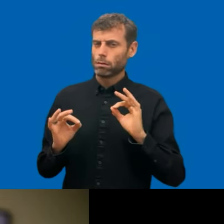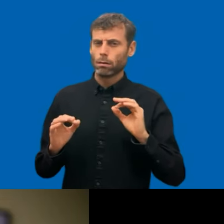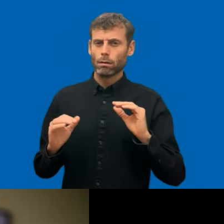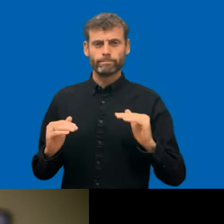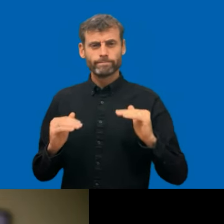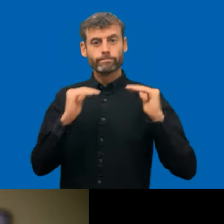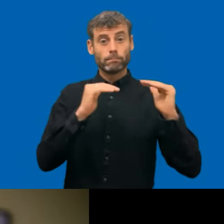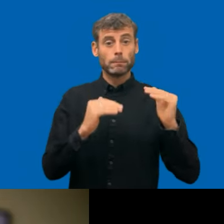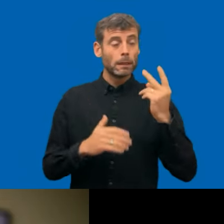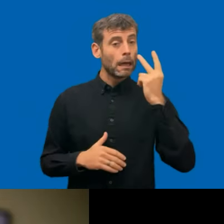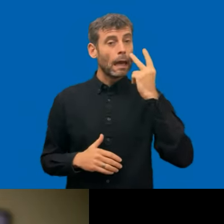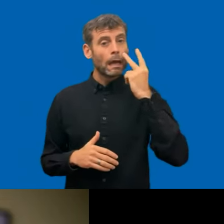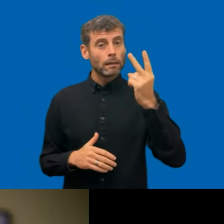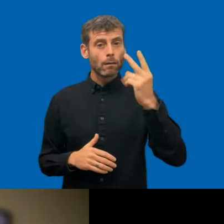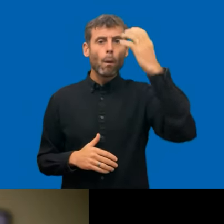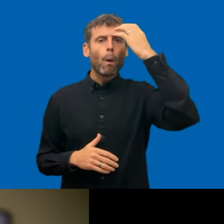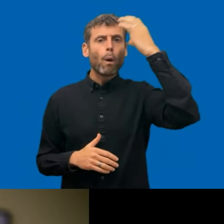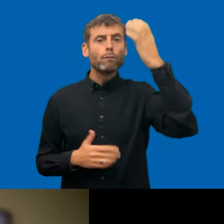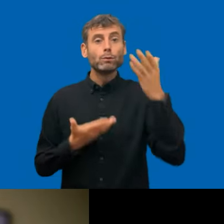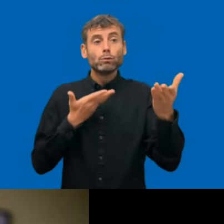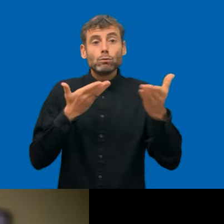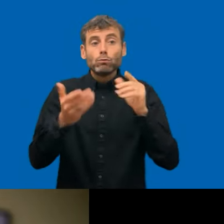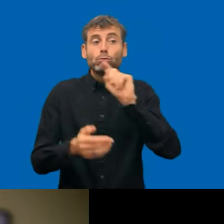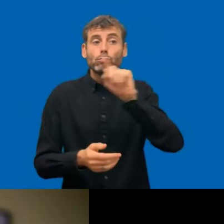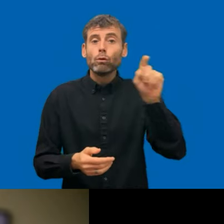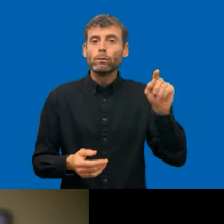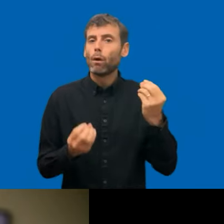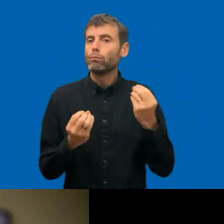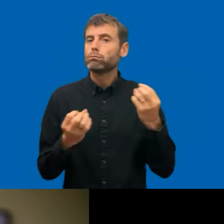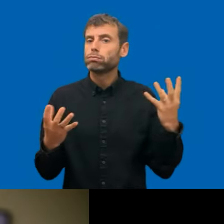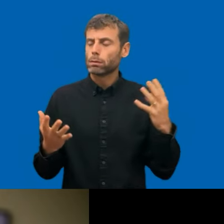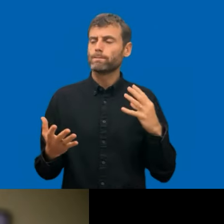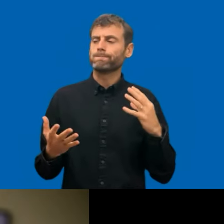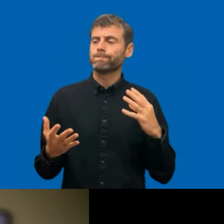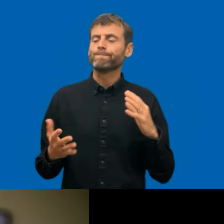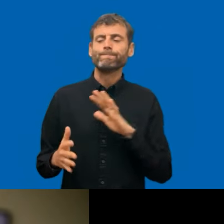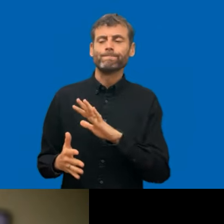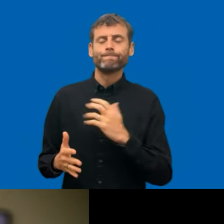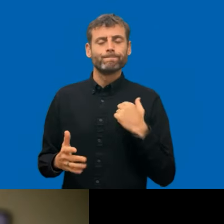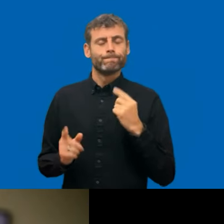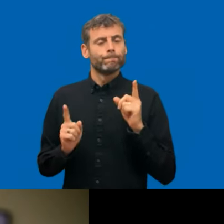towards web accessibility. There's always organizations that are trying to go to hide,